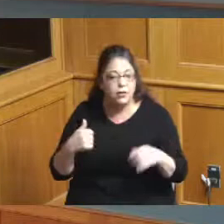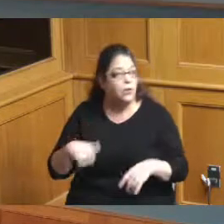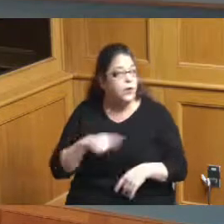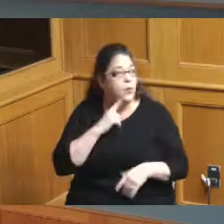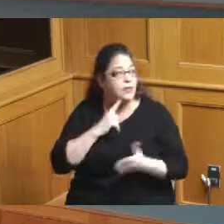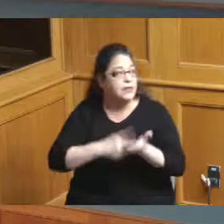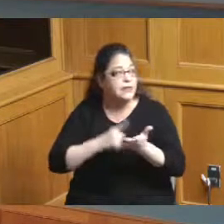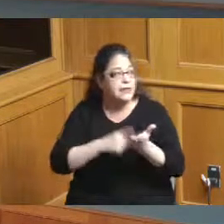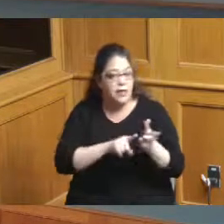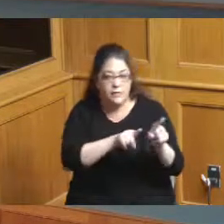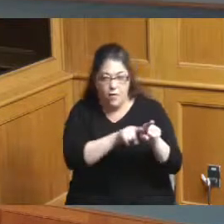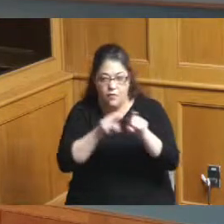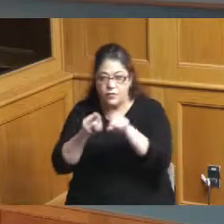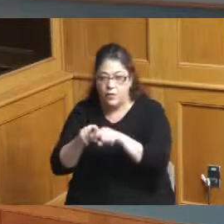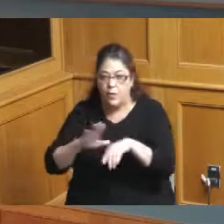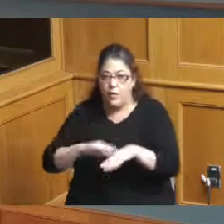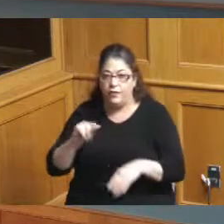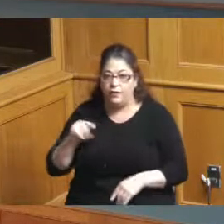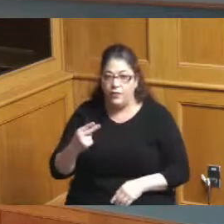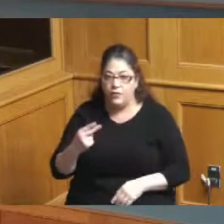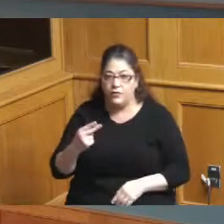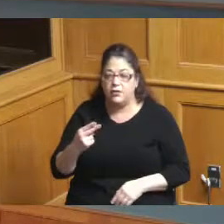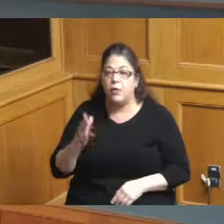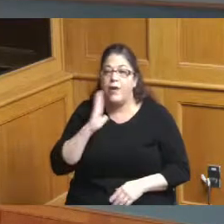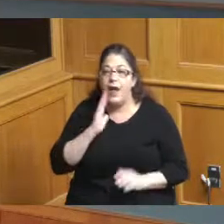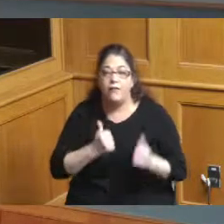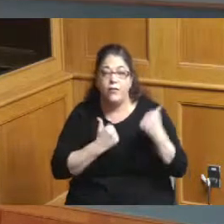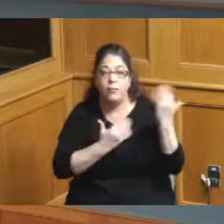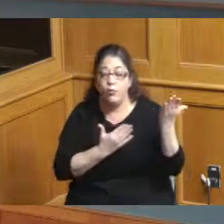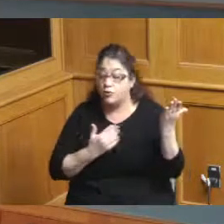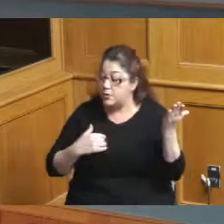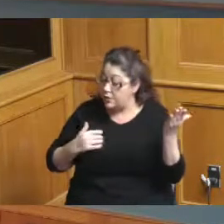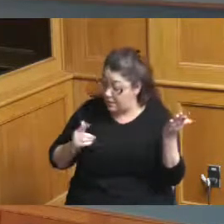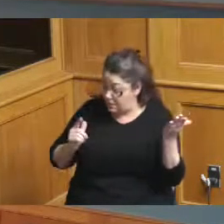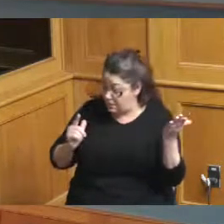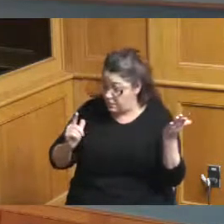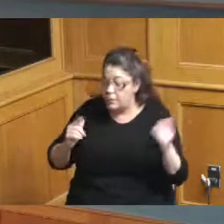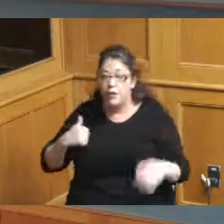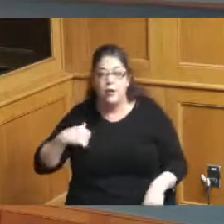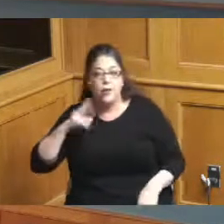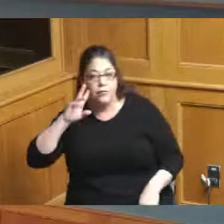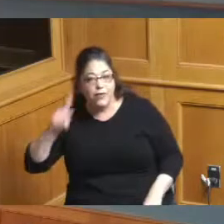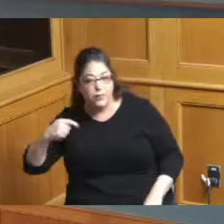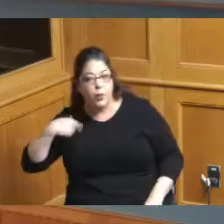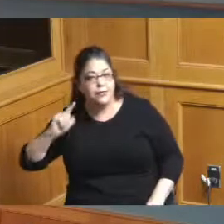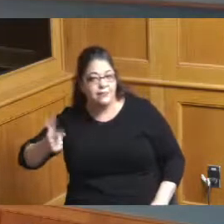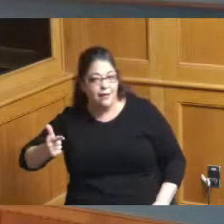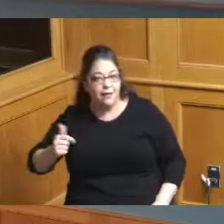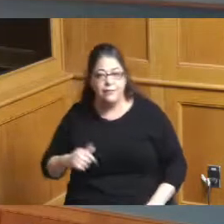also on Thursday so we have a motion on the floor our second Commissioner Dummerow Dumas